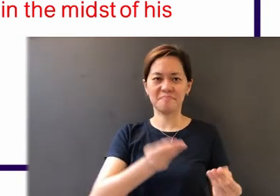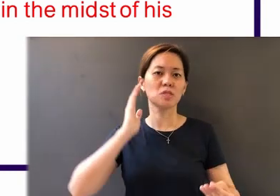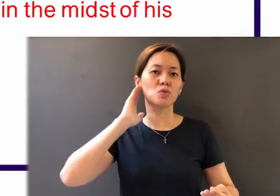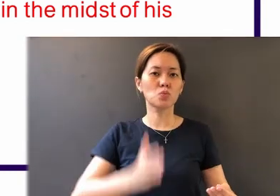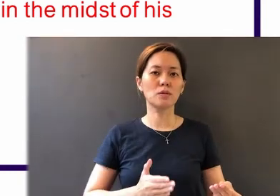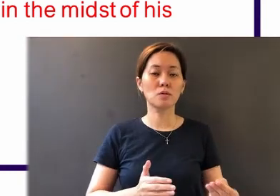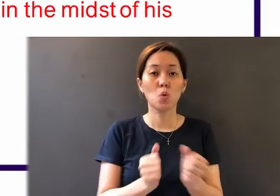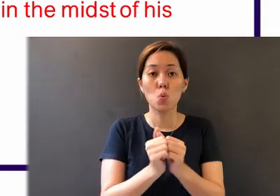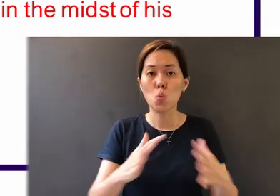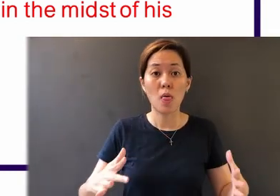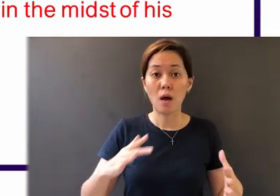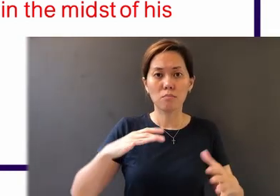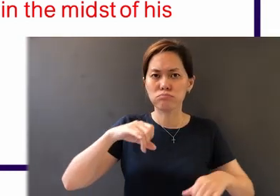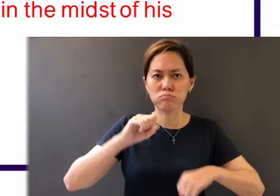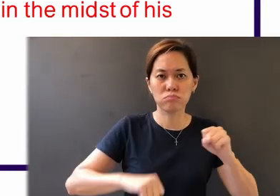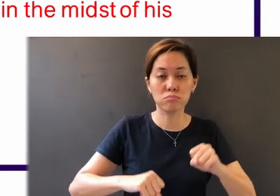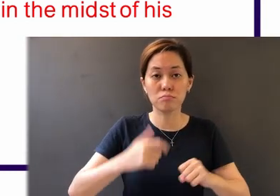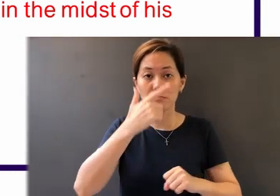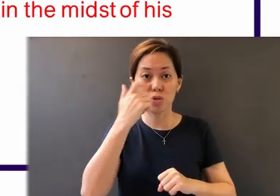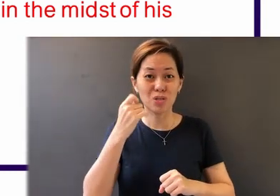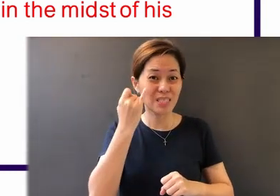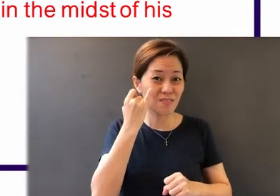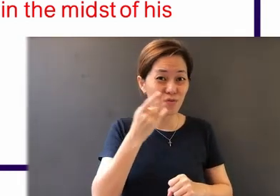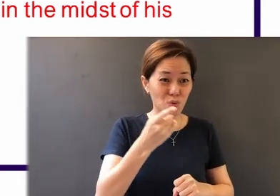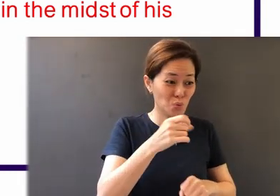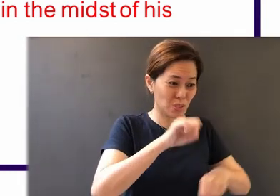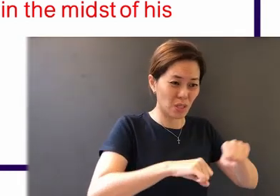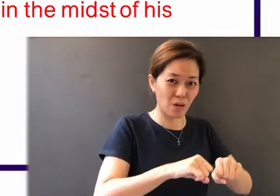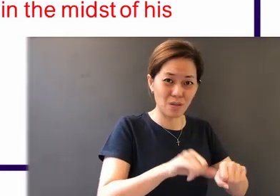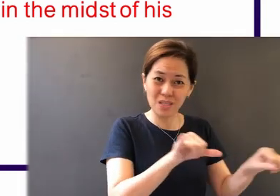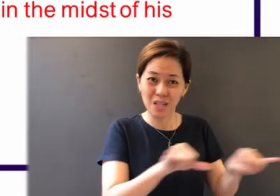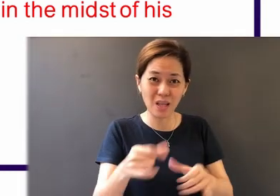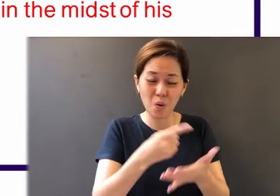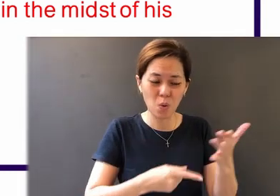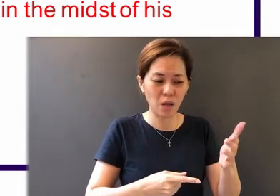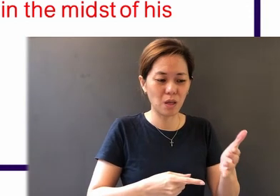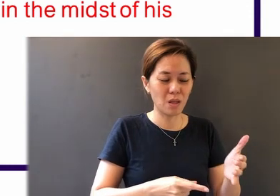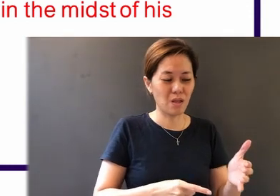with no doubting, for the one who doubts is like a wave of the sea that is driven